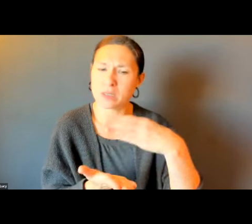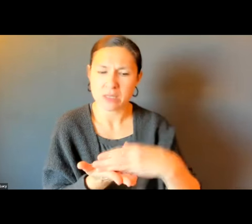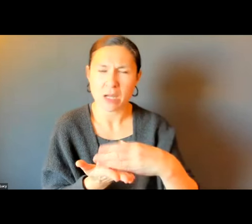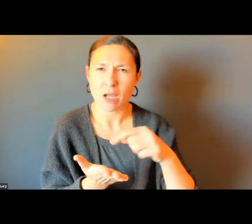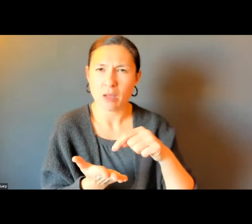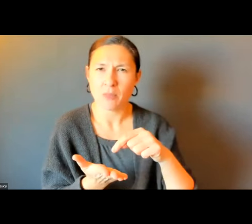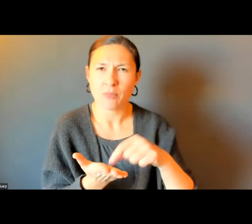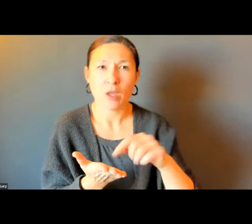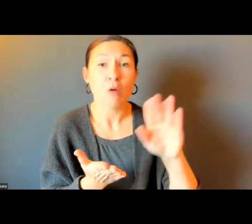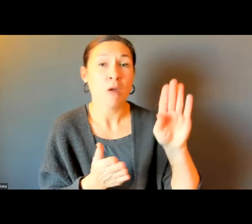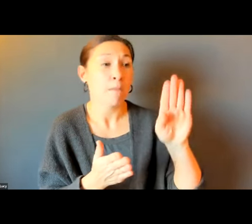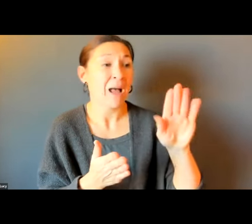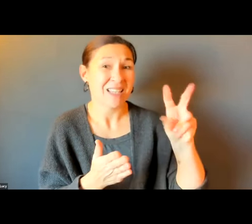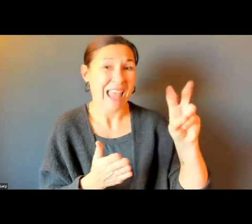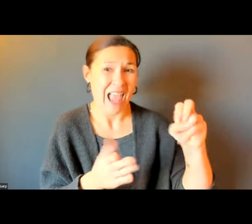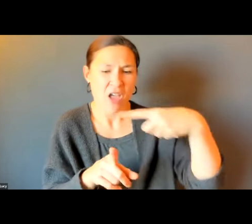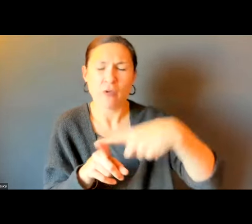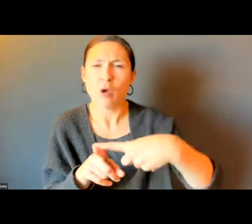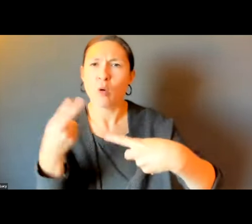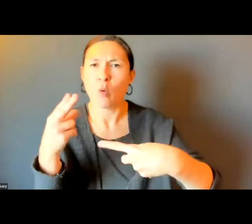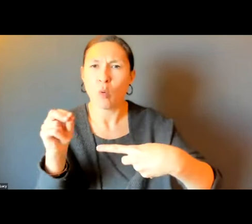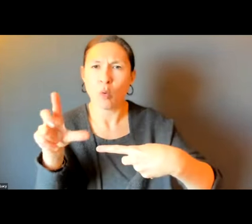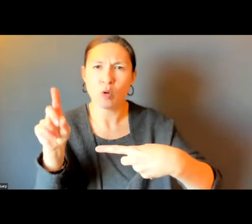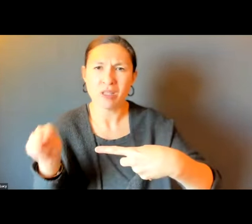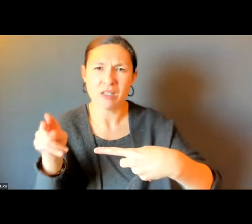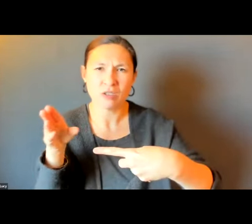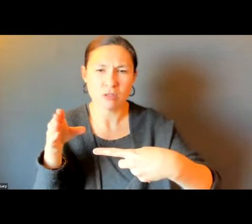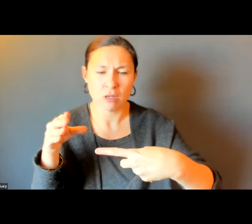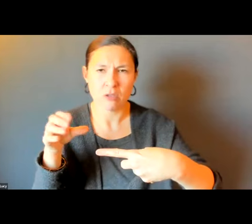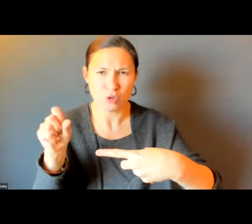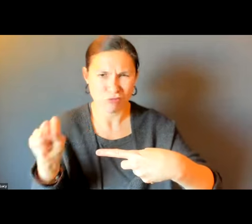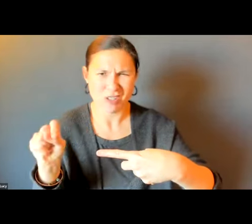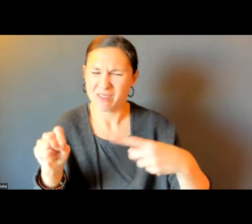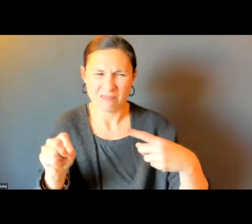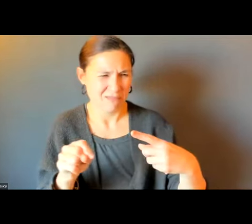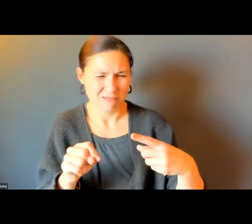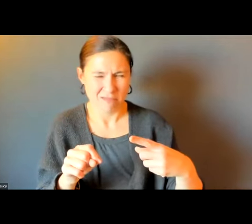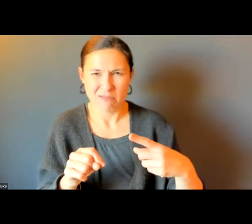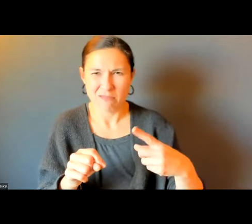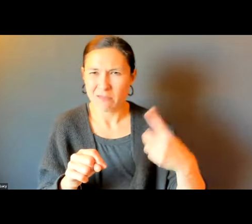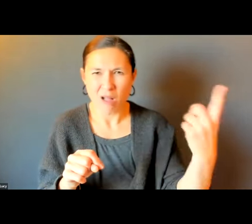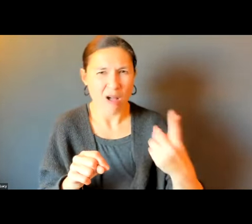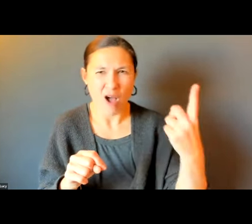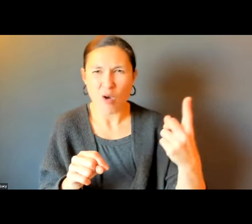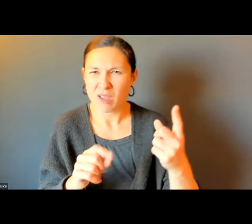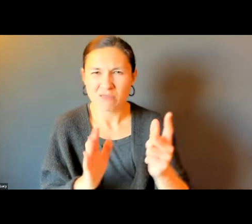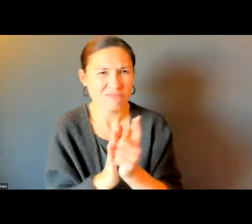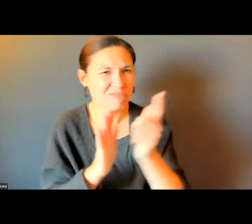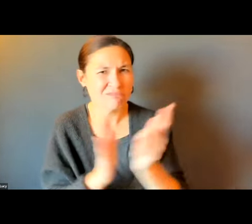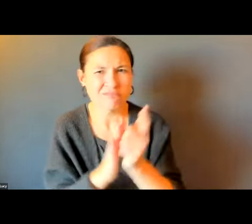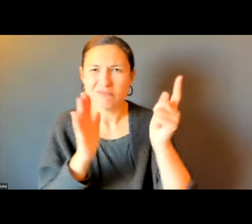TO ASK TO THE OFFICIALS OF MEDFORD, WHY IS THE BUS STOP AT BOSTON AVENUE AND HOME STREET